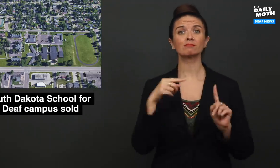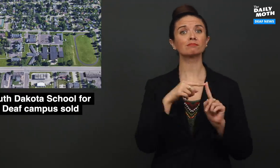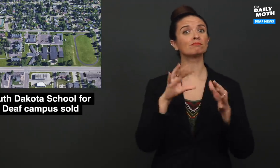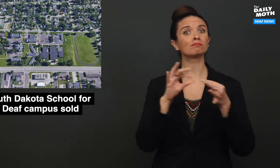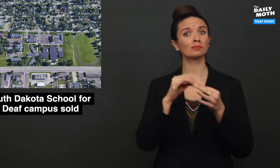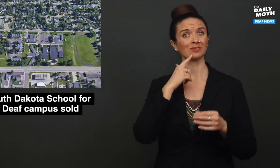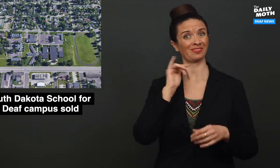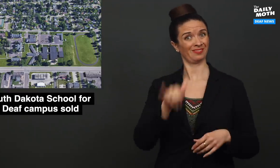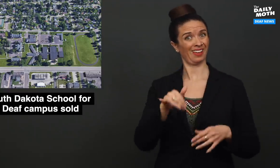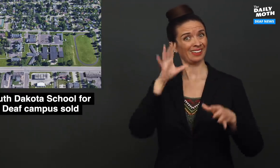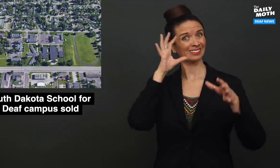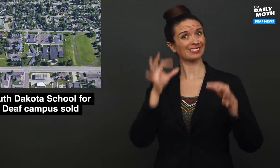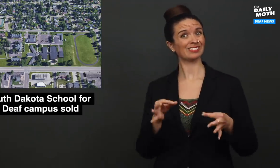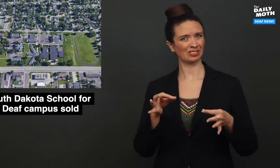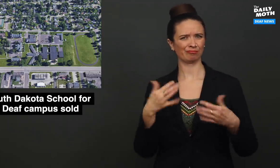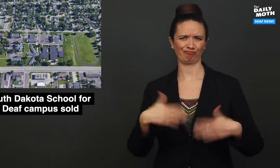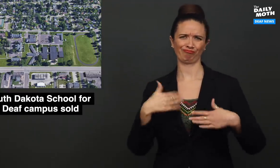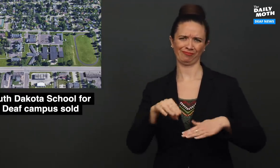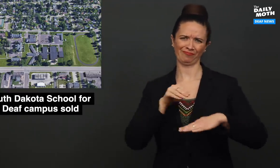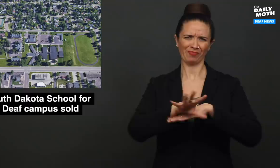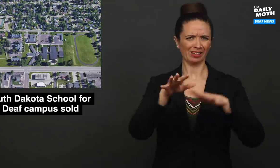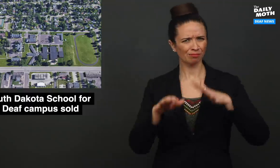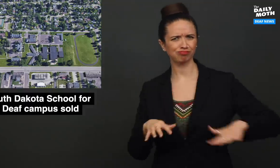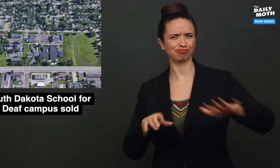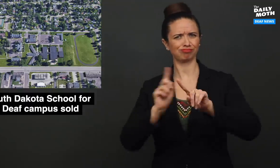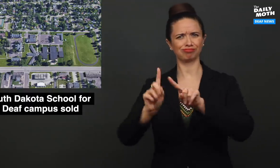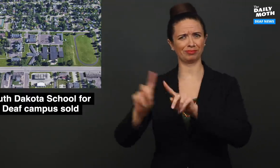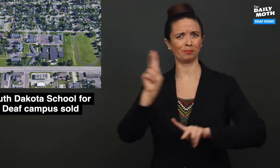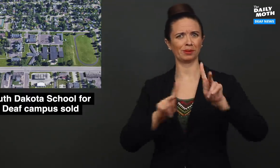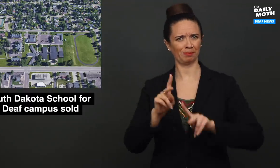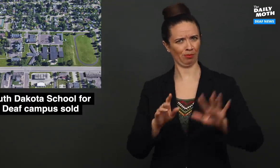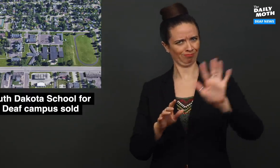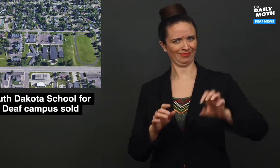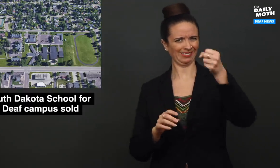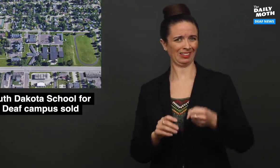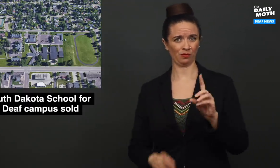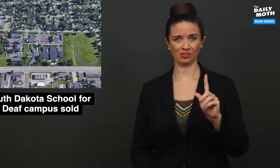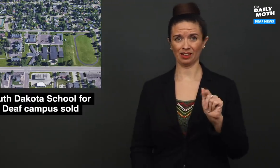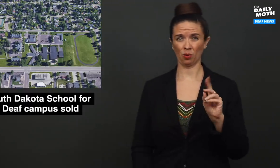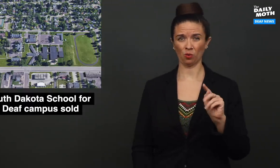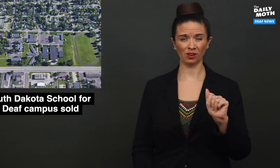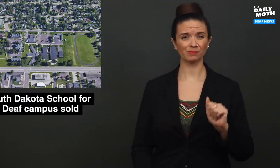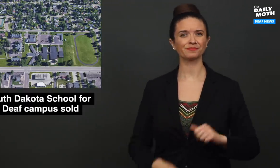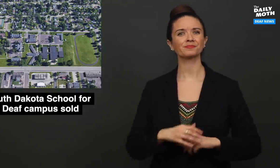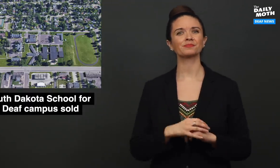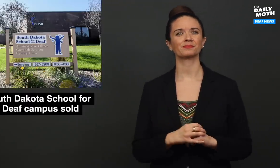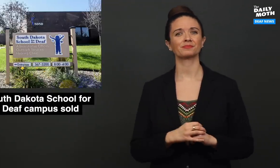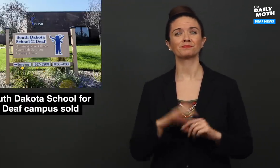He explained that this decision has affected everybody around South Dakota.